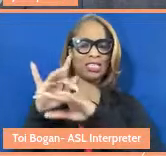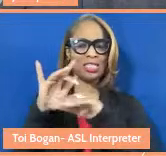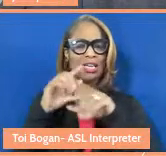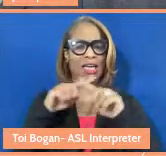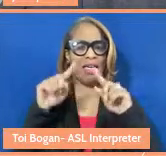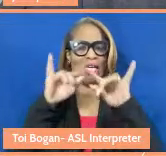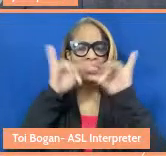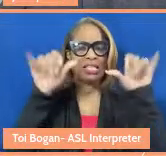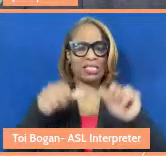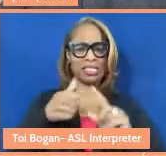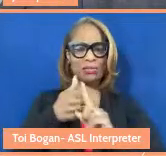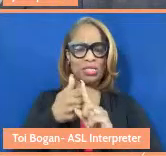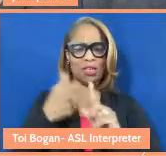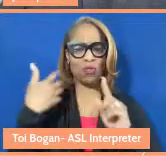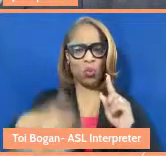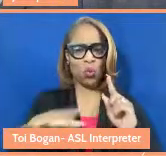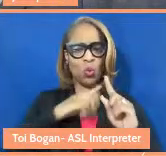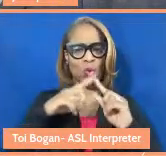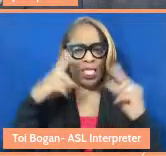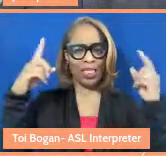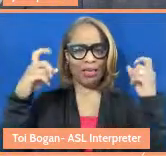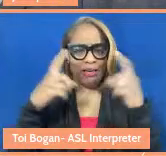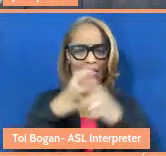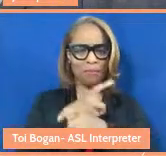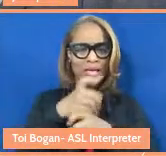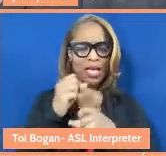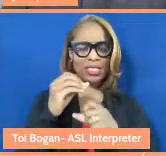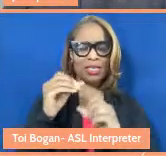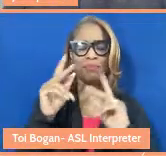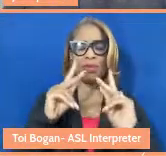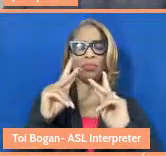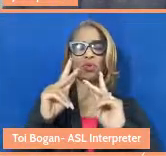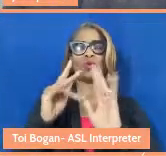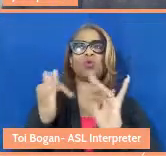to. And for folks who are just kind of starting to think about this concept, right, that it touches